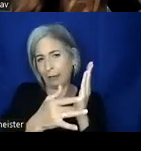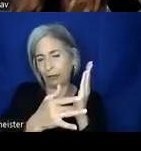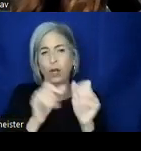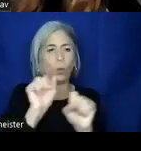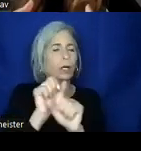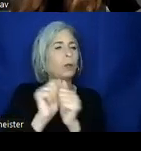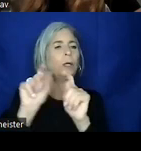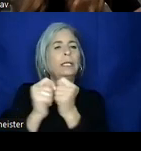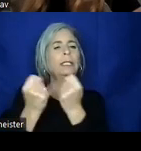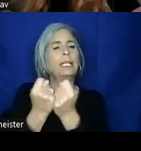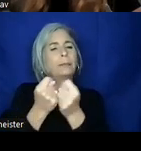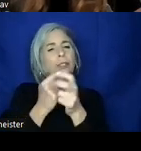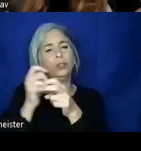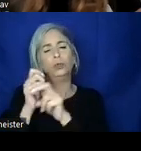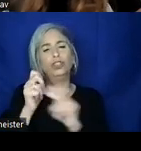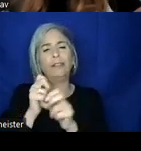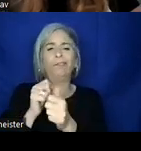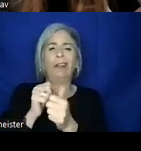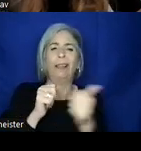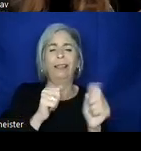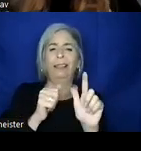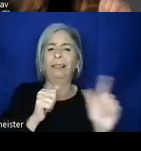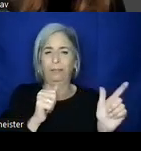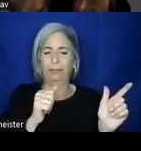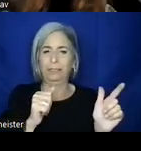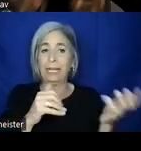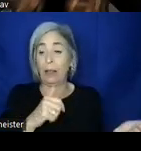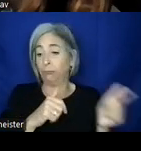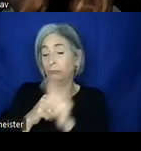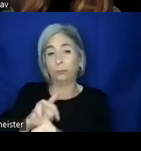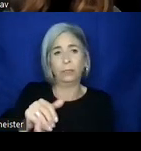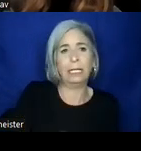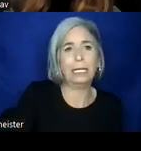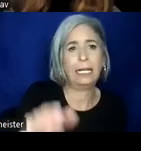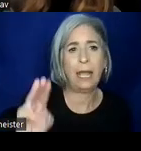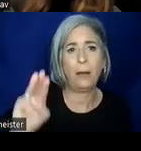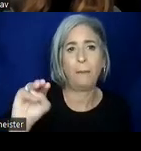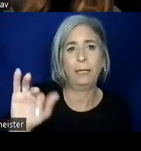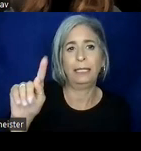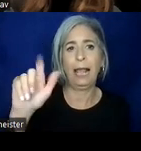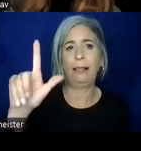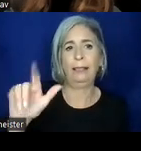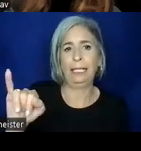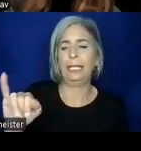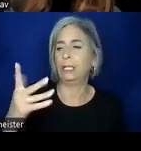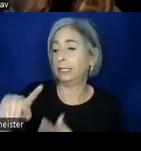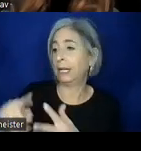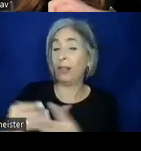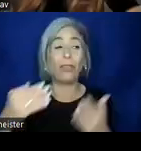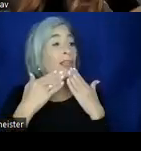teams to sort of shift left. With that, I'll hand it back to Mitali Kamat to kick us off. >> MITALI KAMAT: Thank you, both. So,